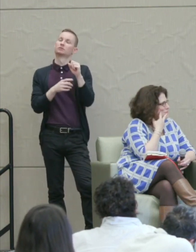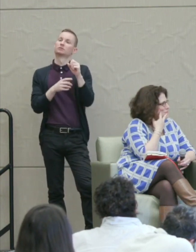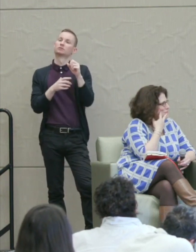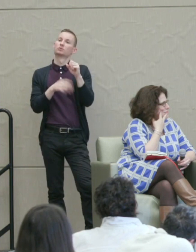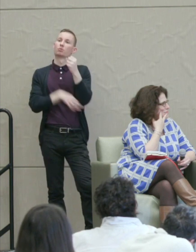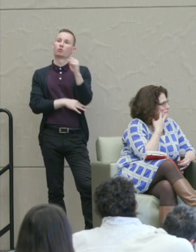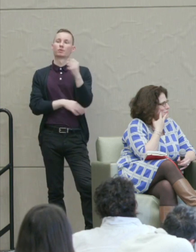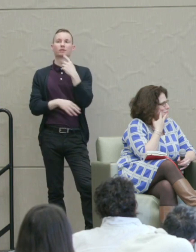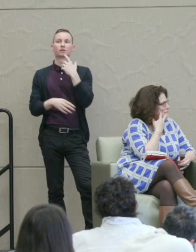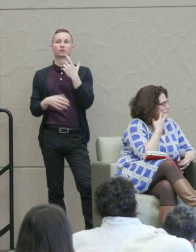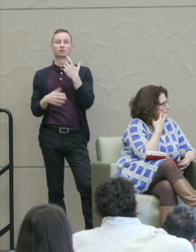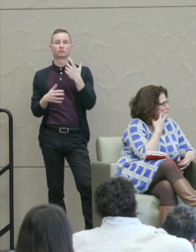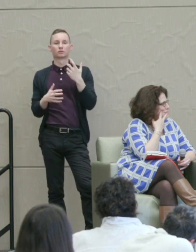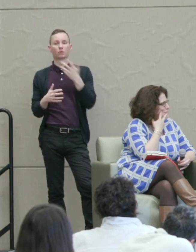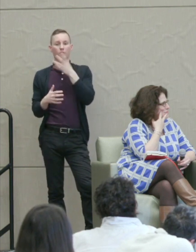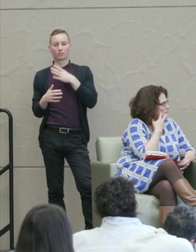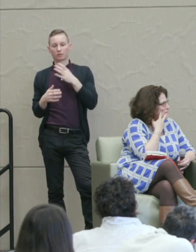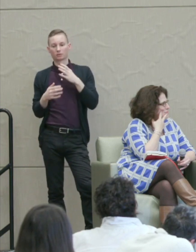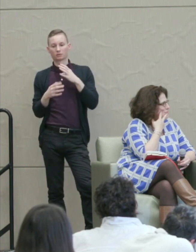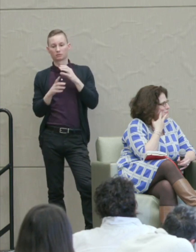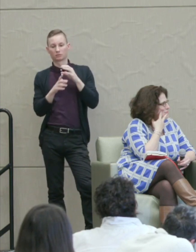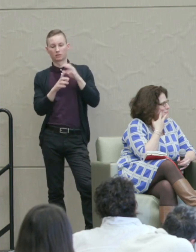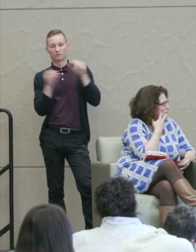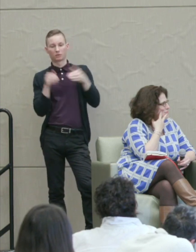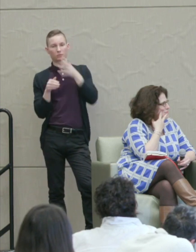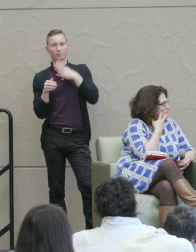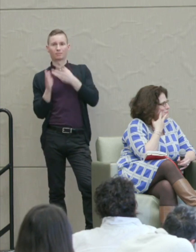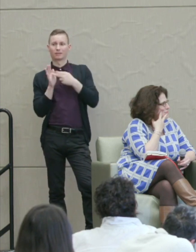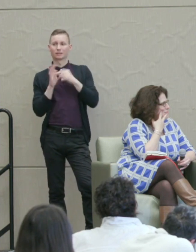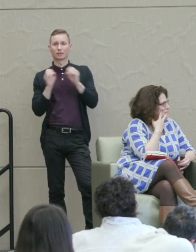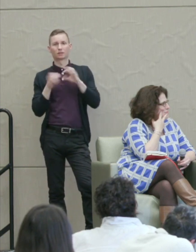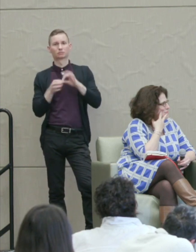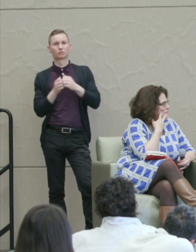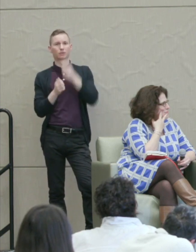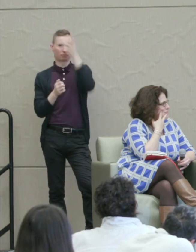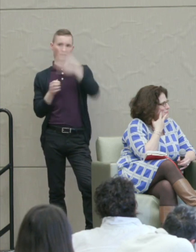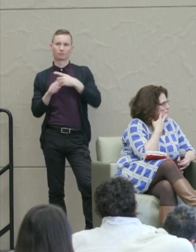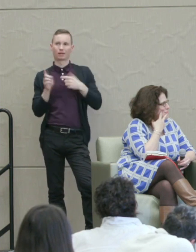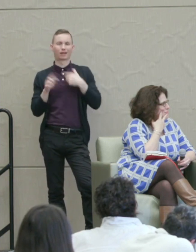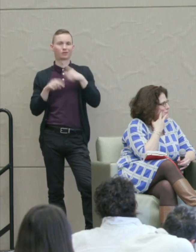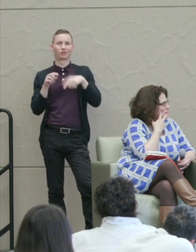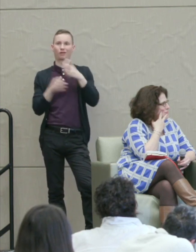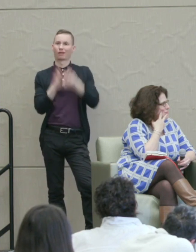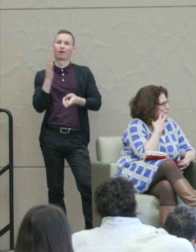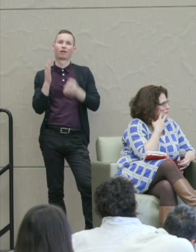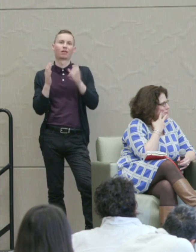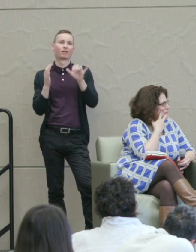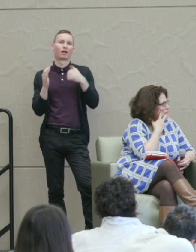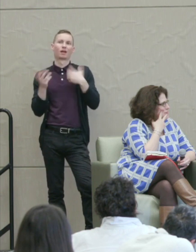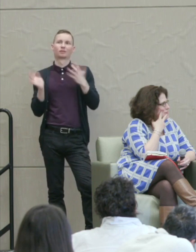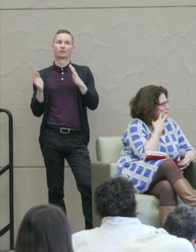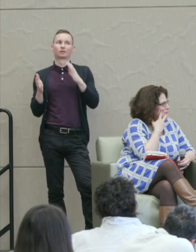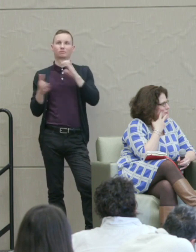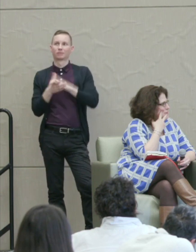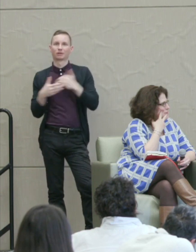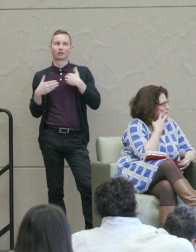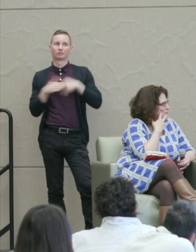Women oriented women means that we'll have nothing to do with men. I couldn't get into it because I was already married and had a child.